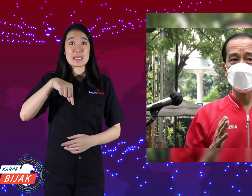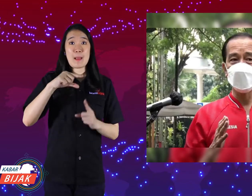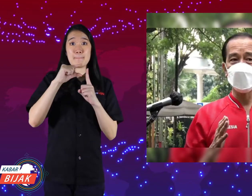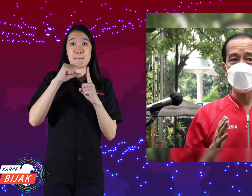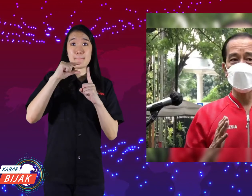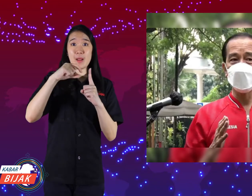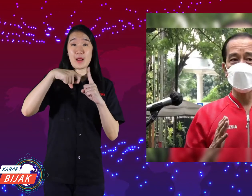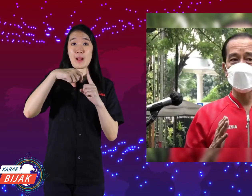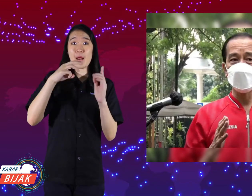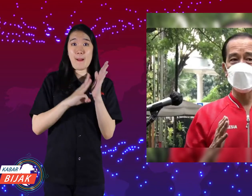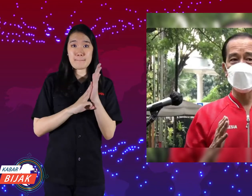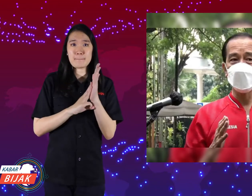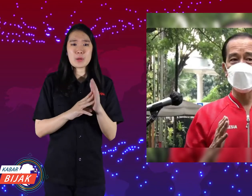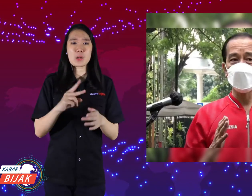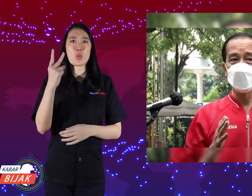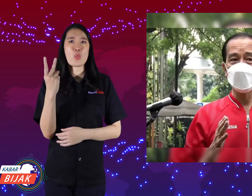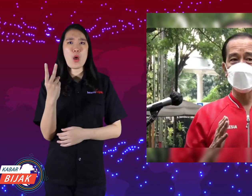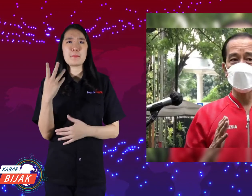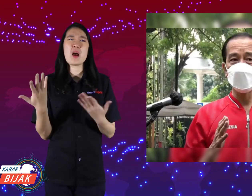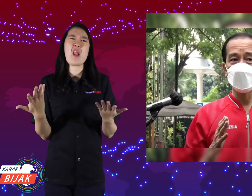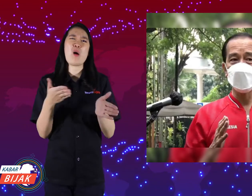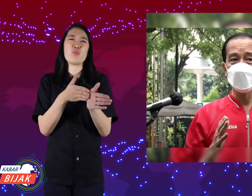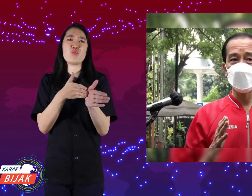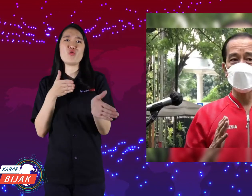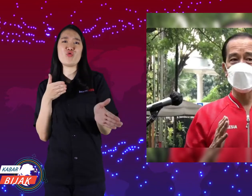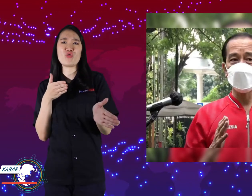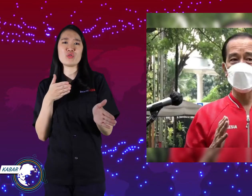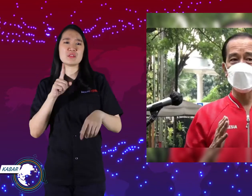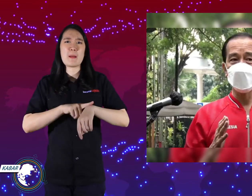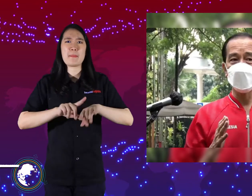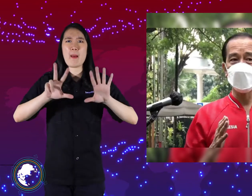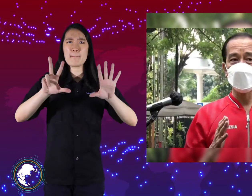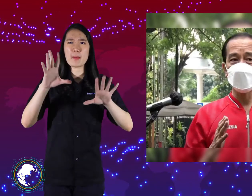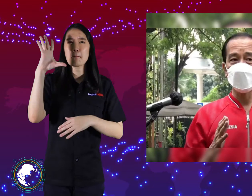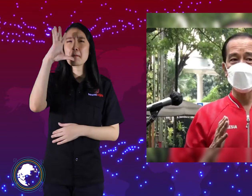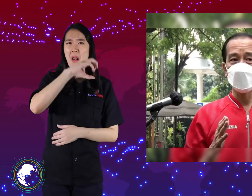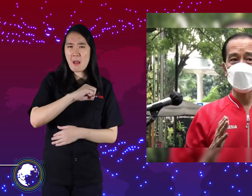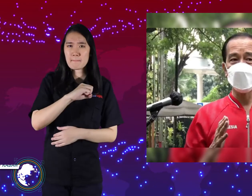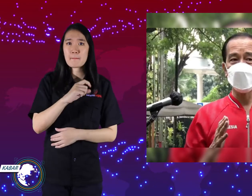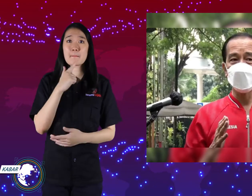At PPKM stage two, the mall is open until 8pm.